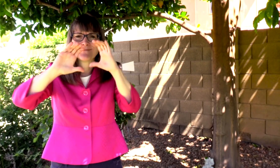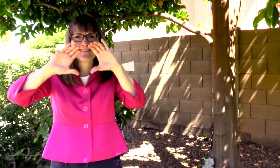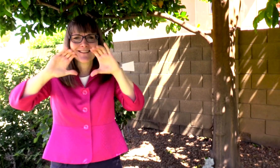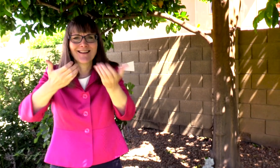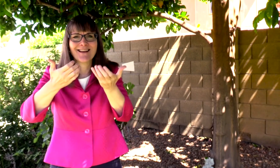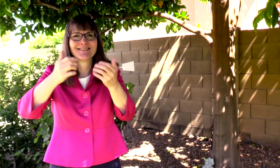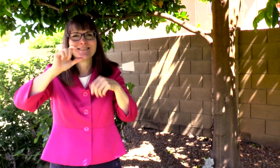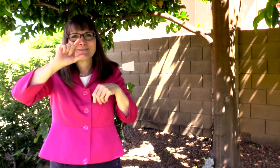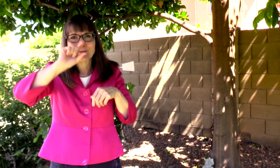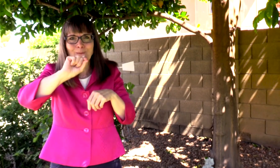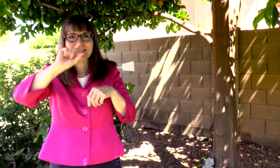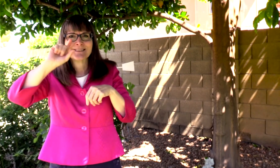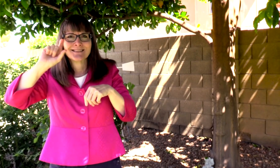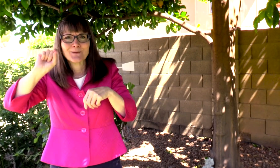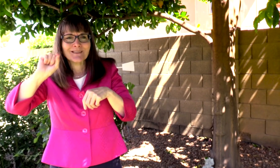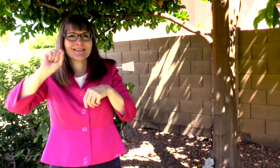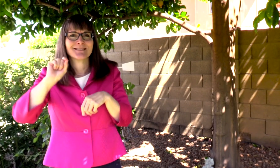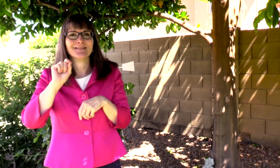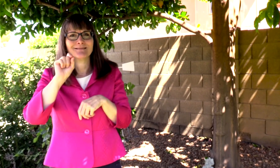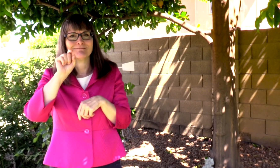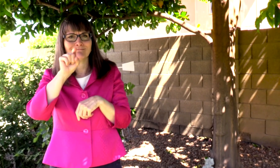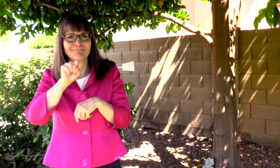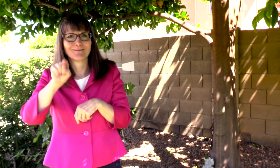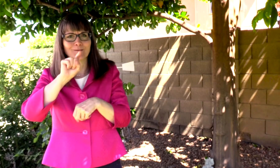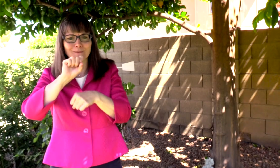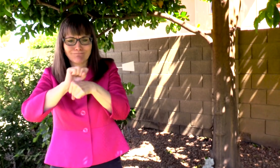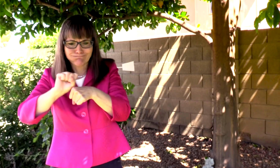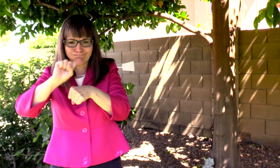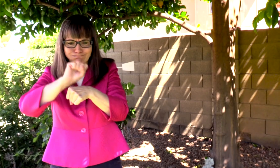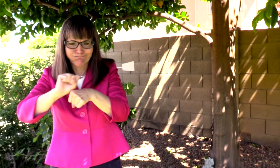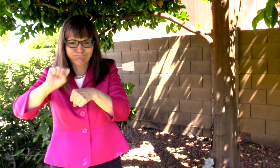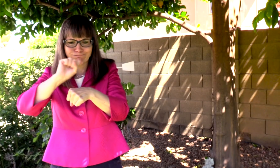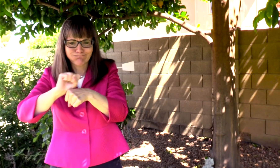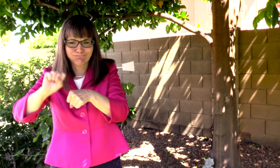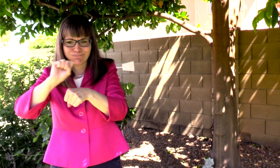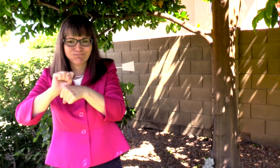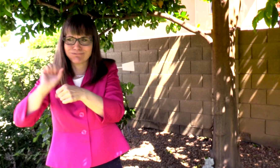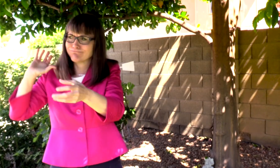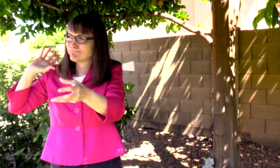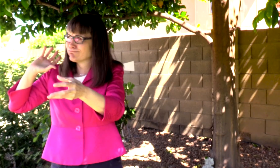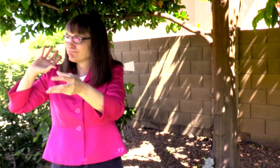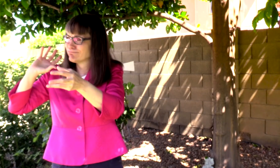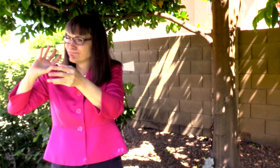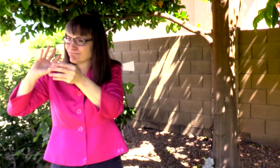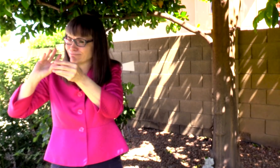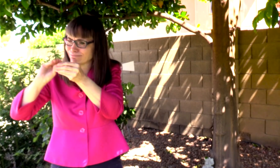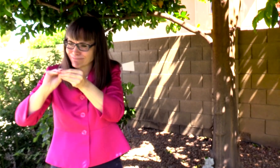CLASS OF 2020. YOU HAVE WORKED SO HARD OVER MANY YEARS,